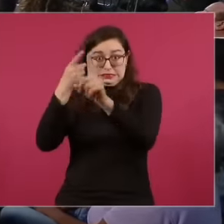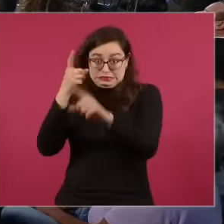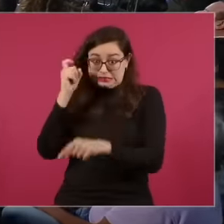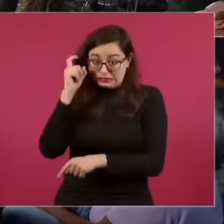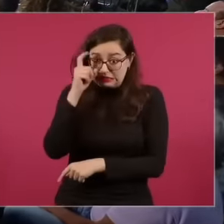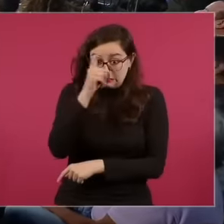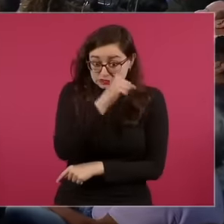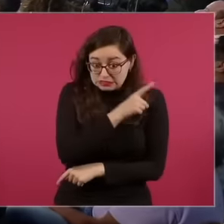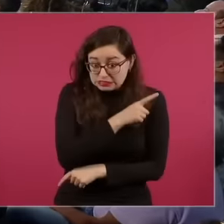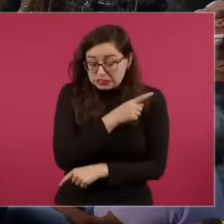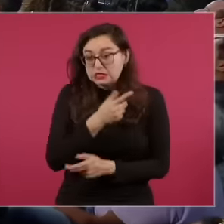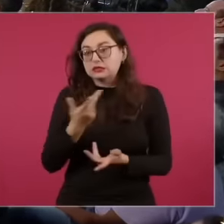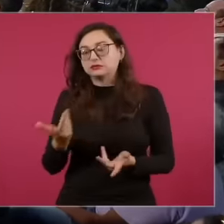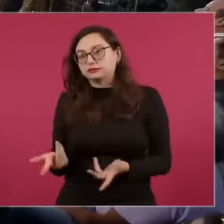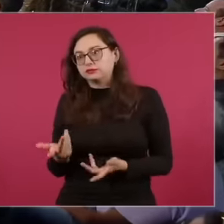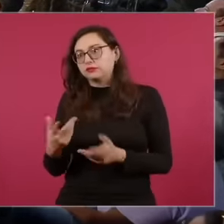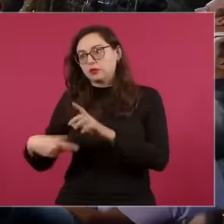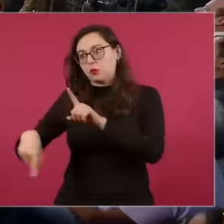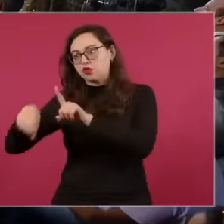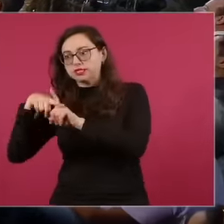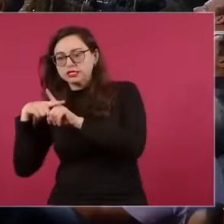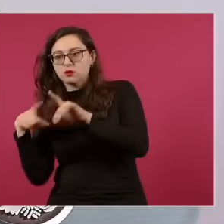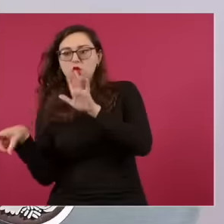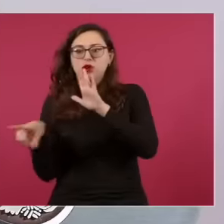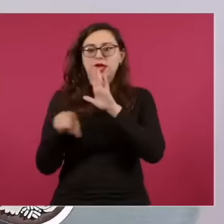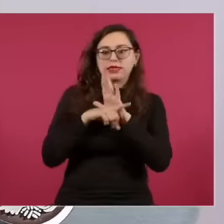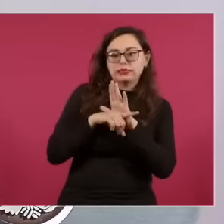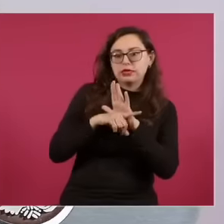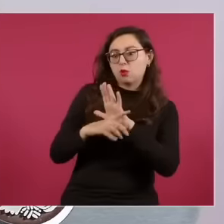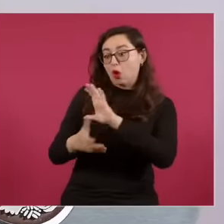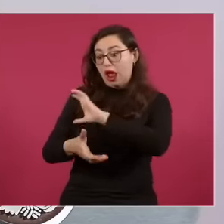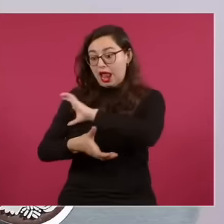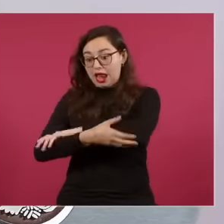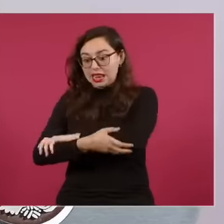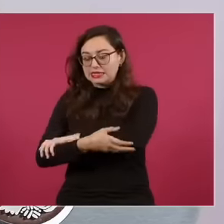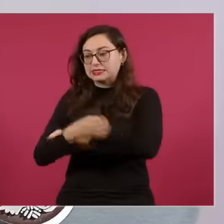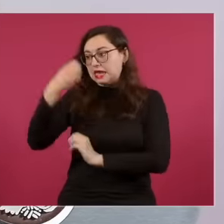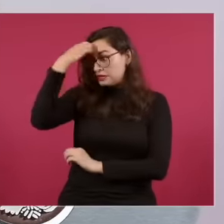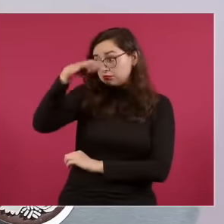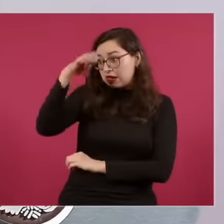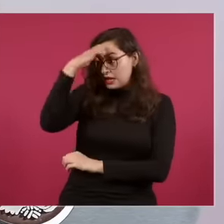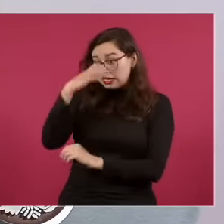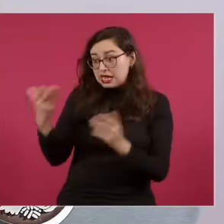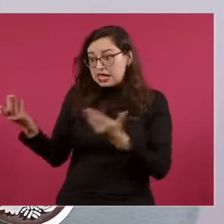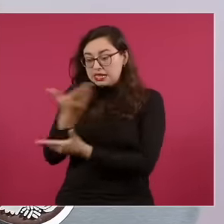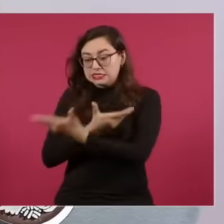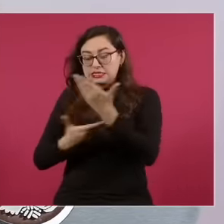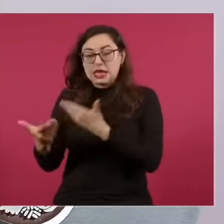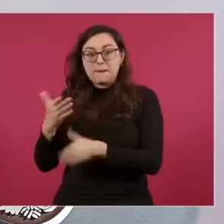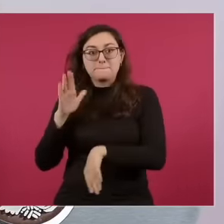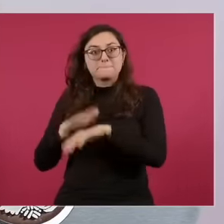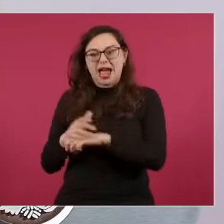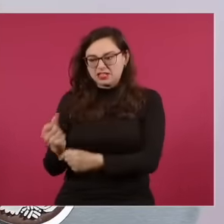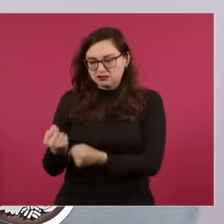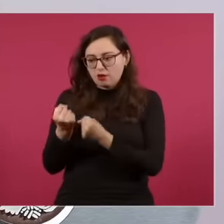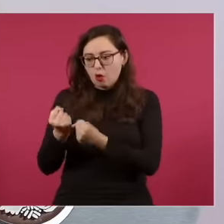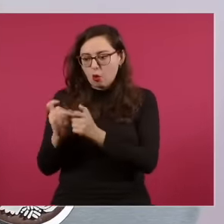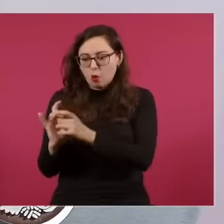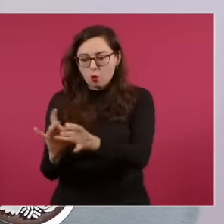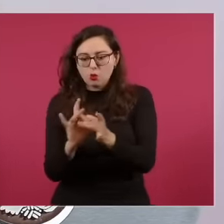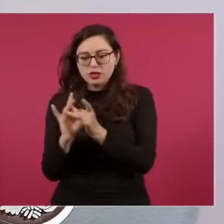informative alliances, exchange of experiences, ways of acting together, mutual aid